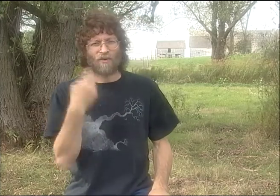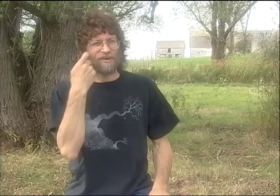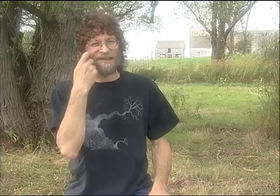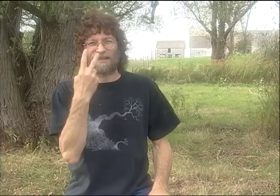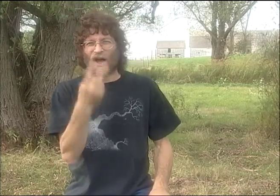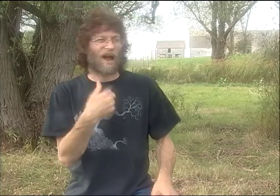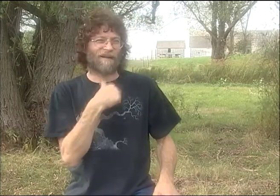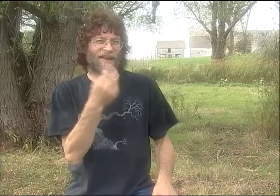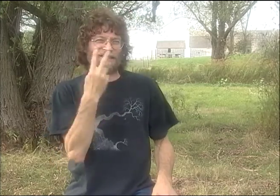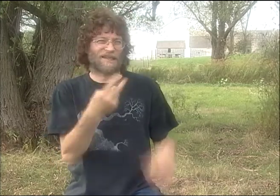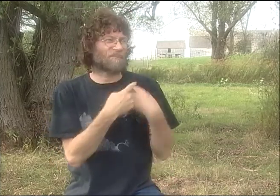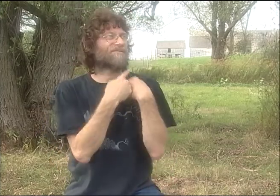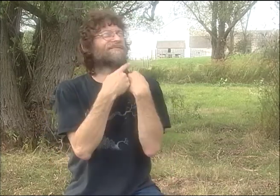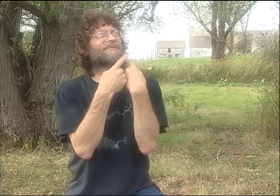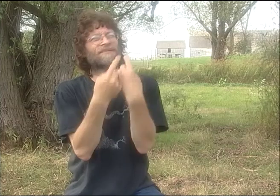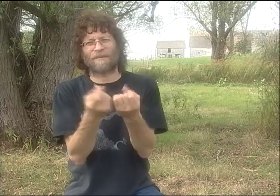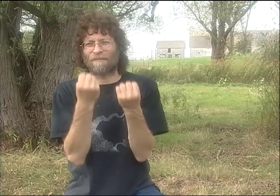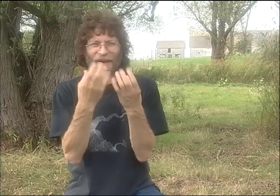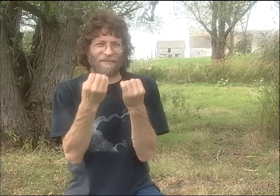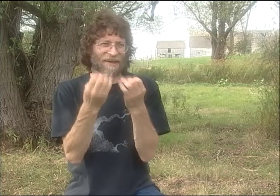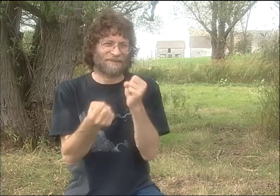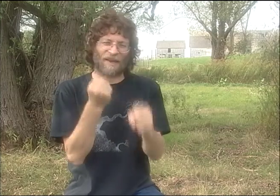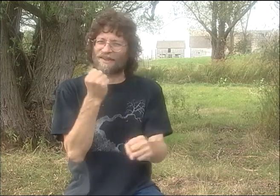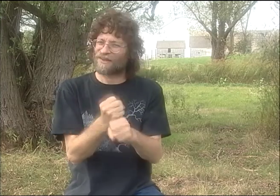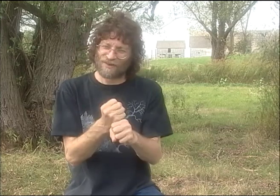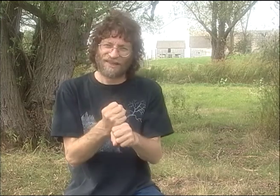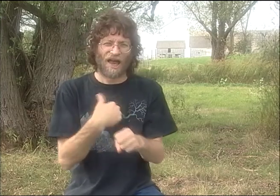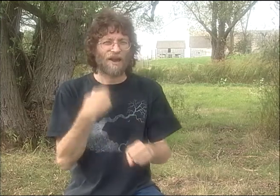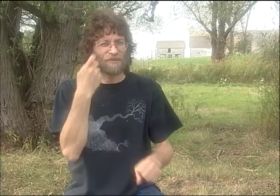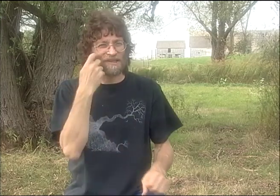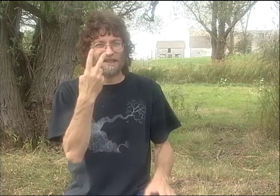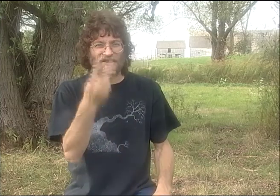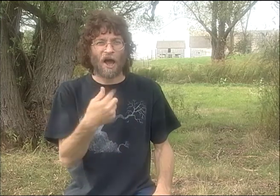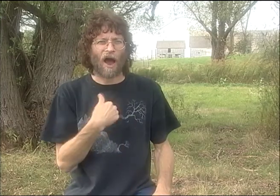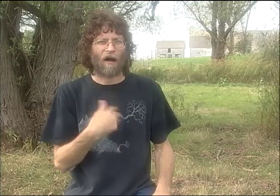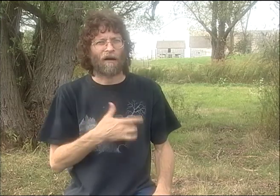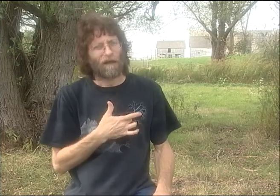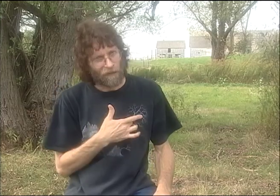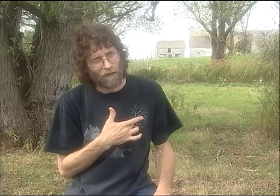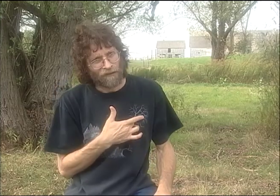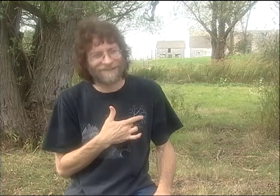I DON'T REMEMBER WHY WE DID IT THAT WAY. BUT DEBBIE IS JUST SO AMAZING IN THIS.